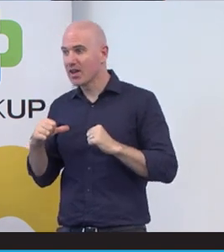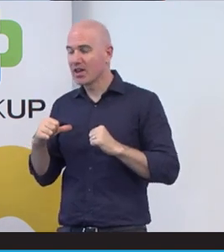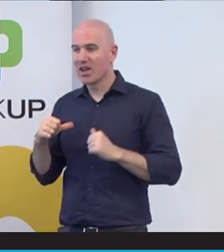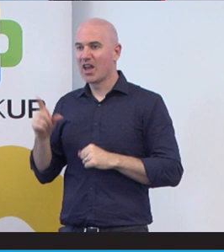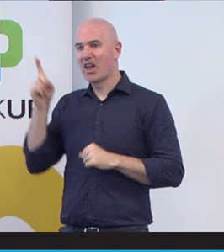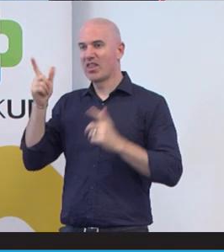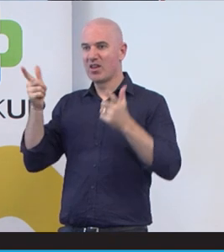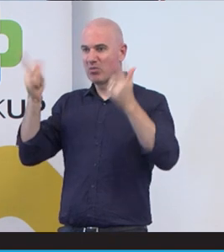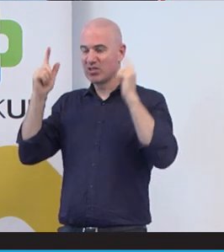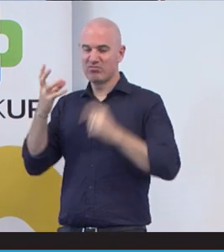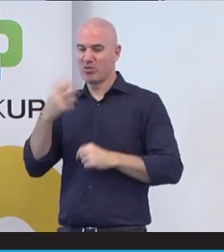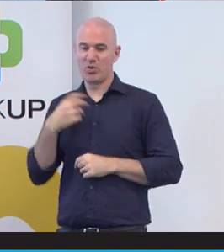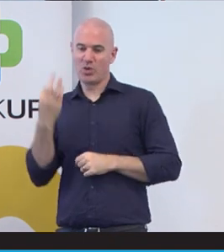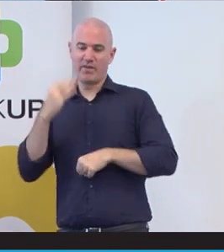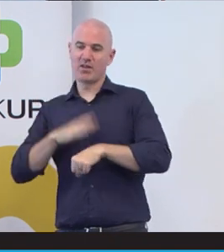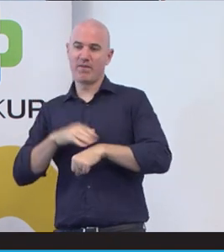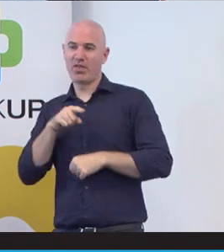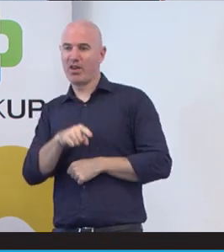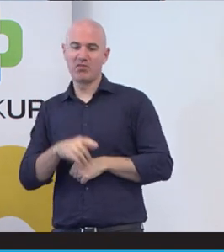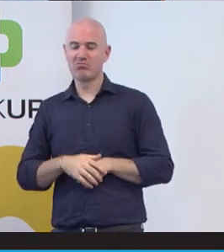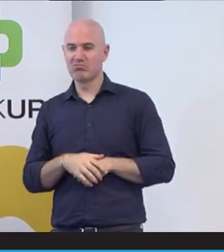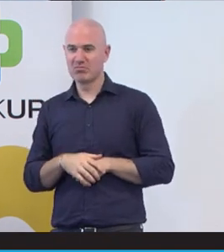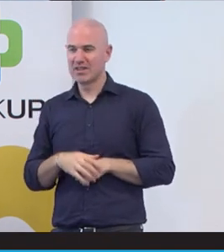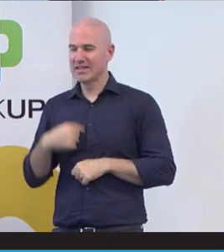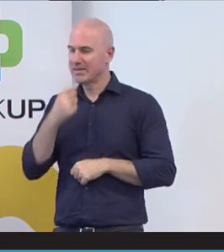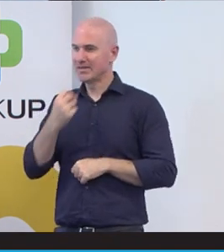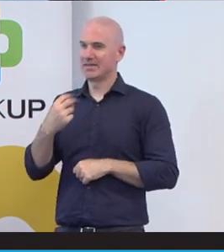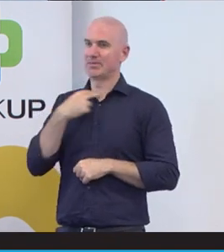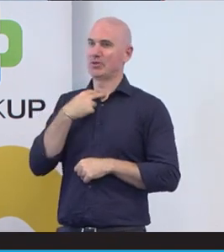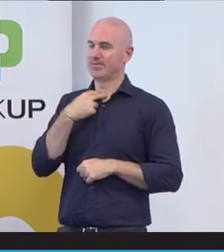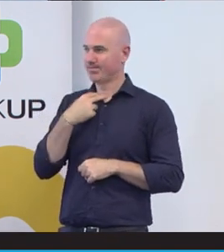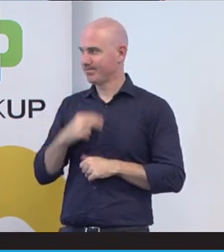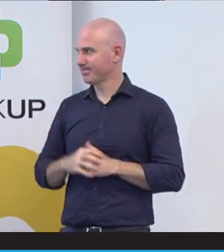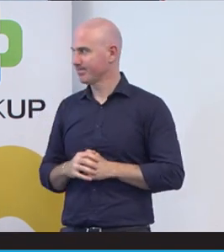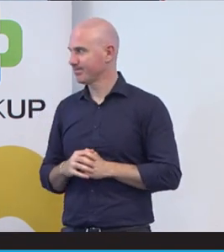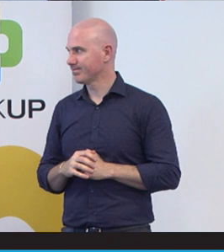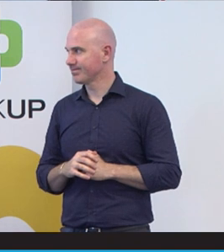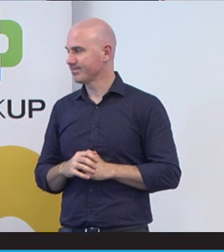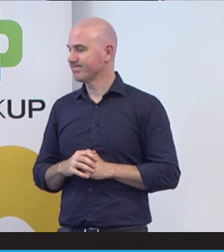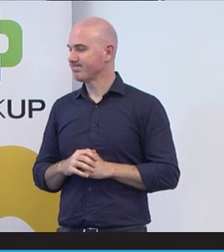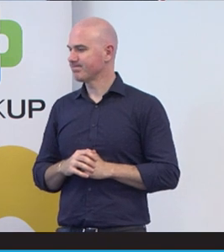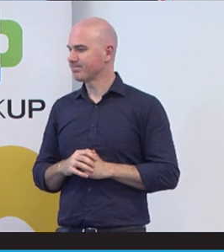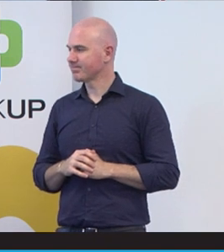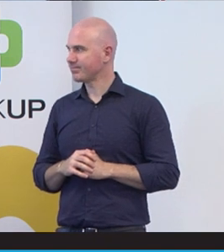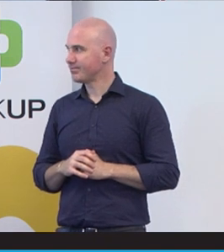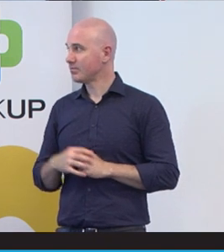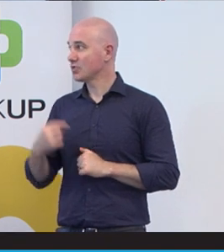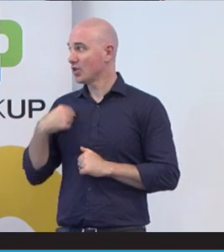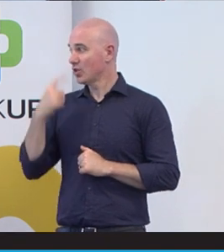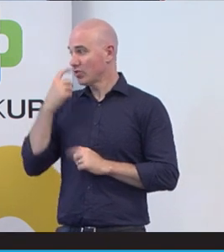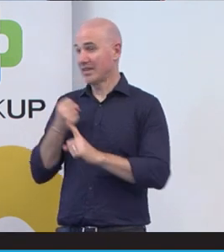sorry we don't have time for that. And I was a bit disappointed and so I kind of advocate myself.